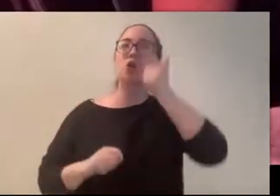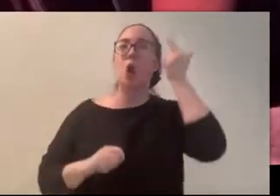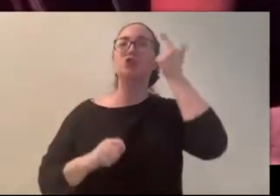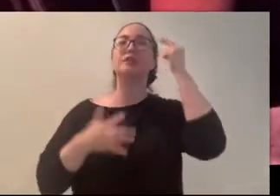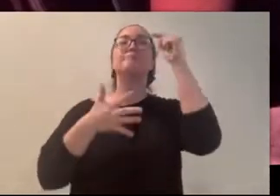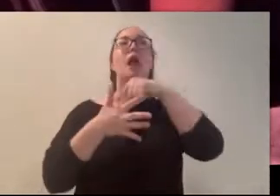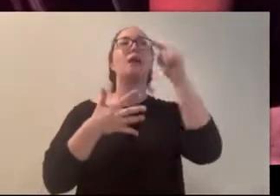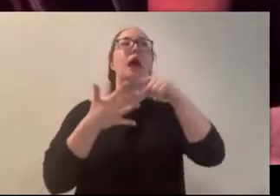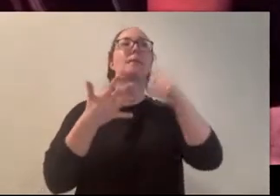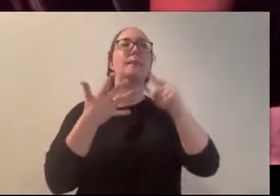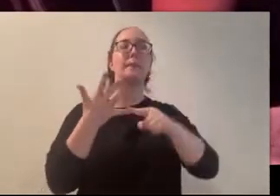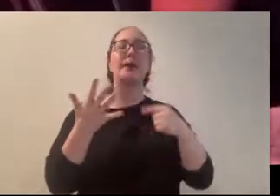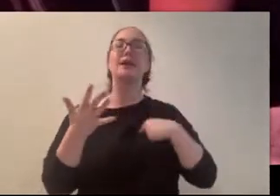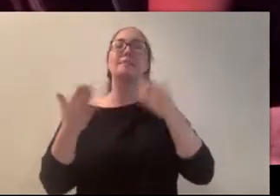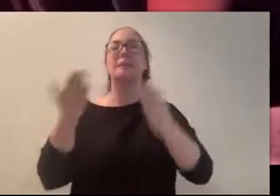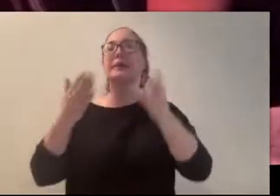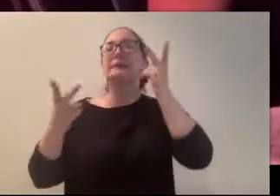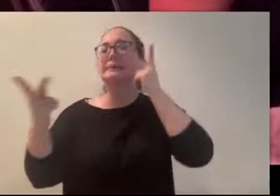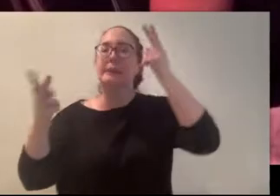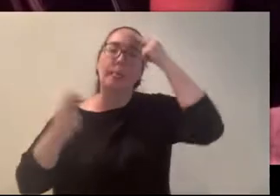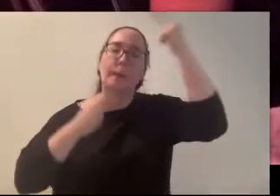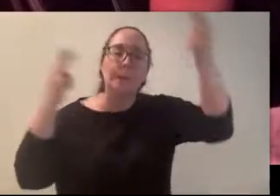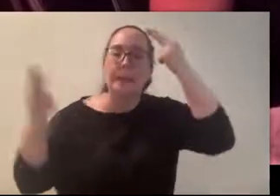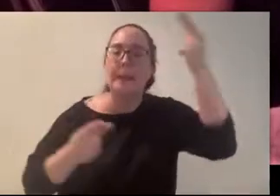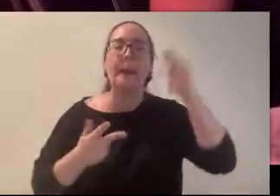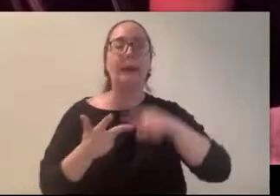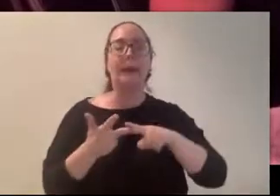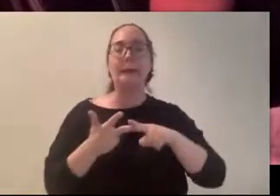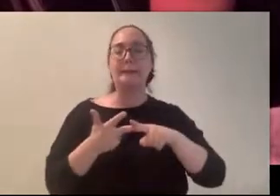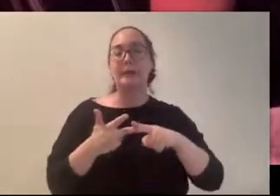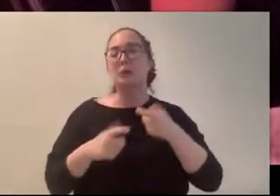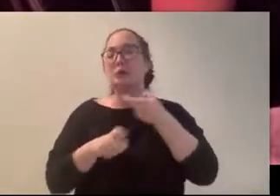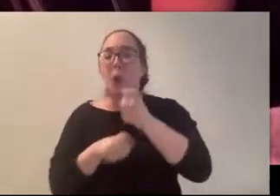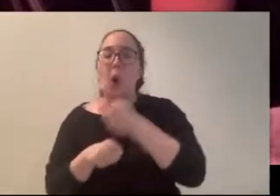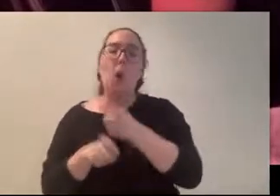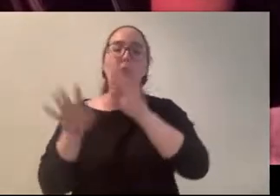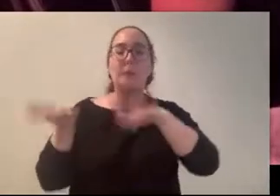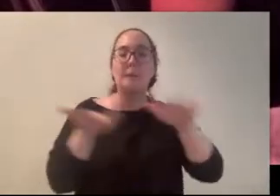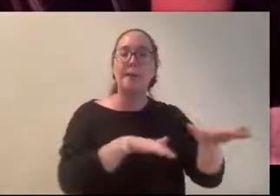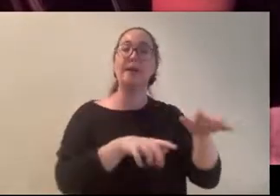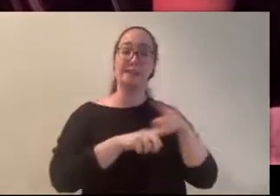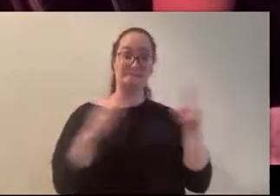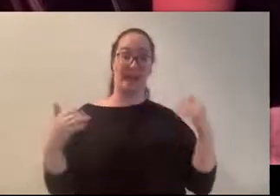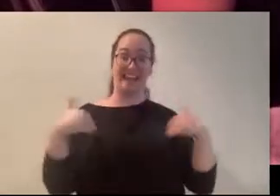seeing things someone's playing on me, but then it's like wildlife stops.. and when the wildlife